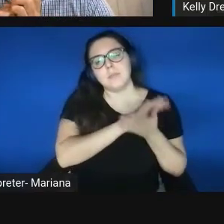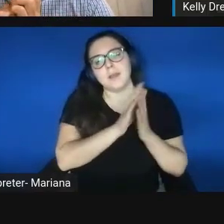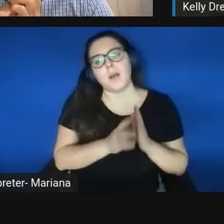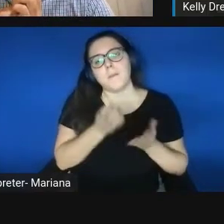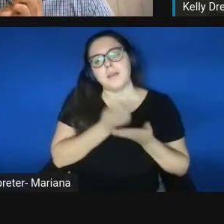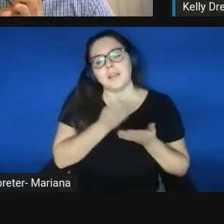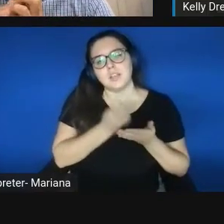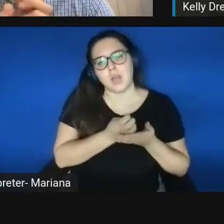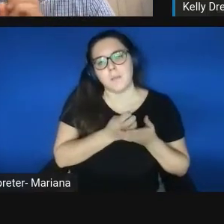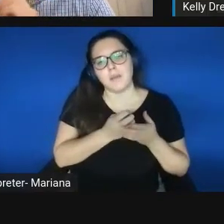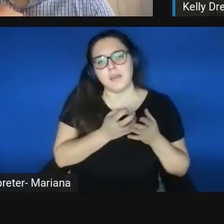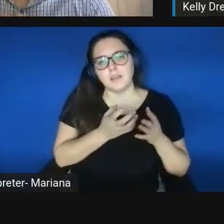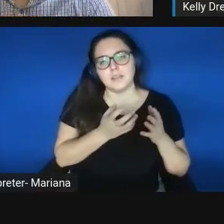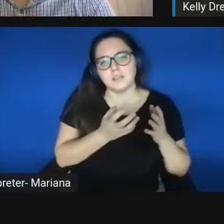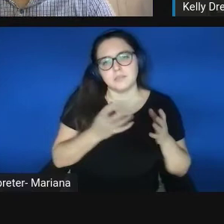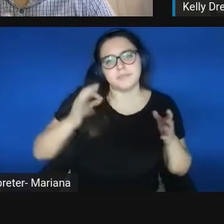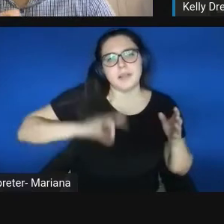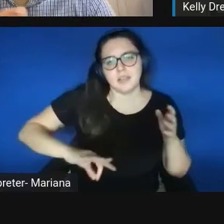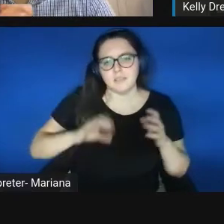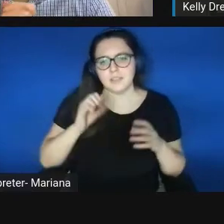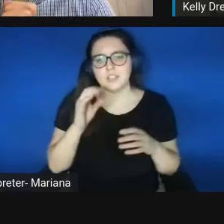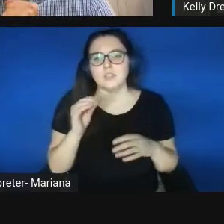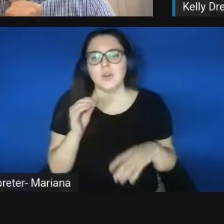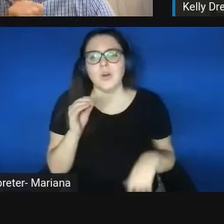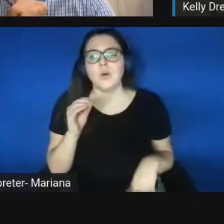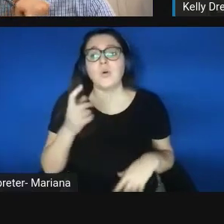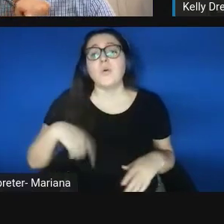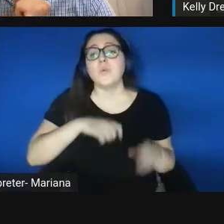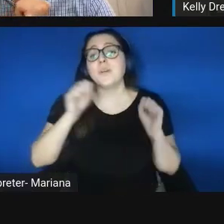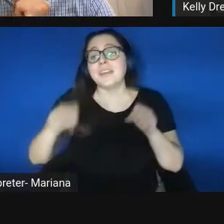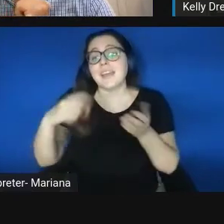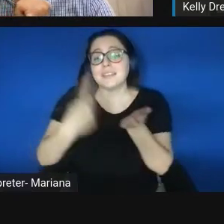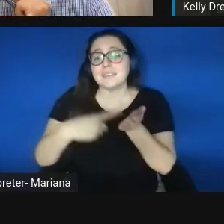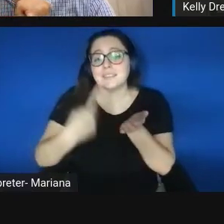Rather than just sort off .. . and we can get into a discussion of maybe some ways we could improve